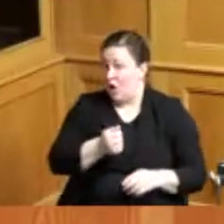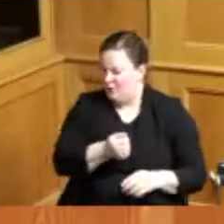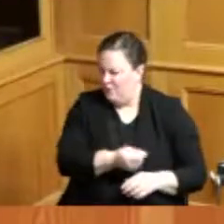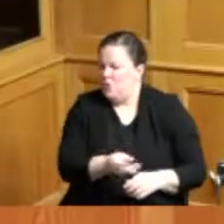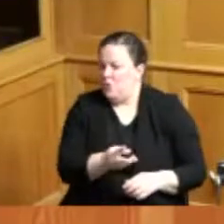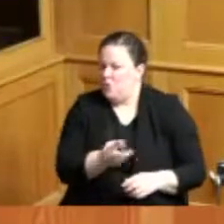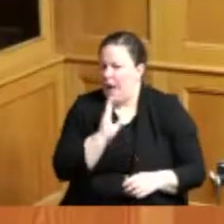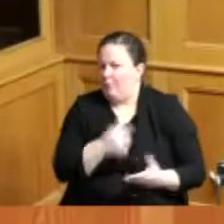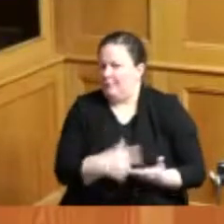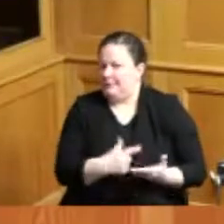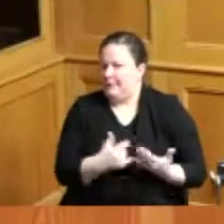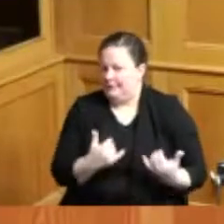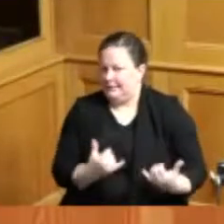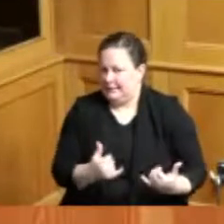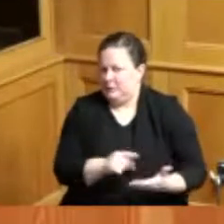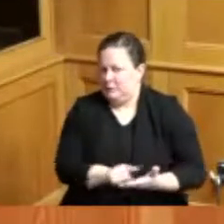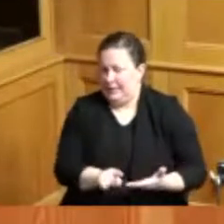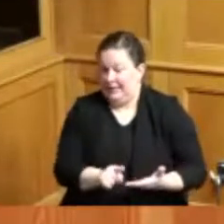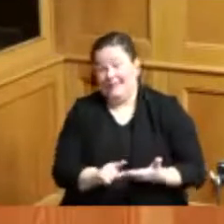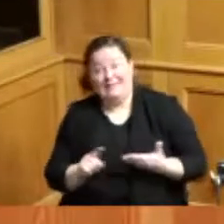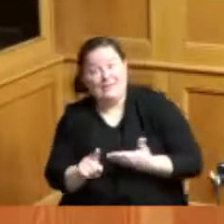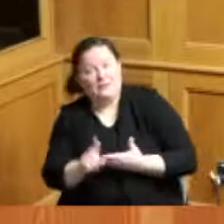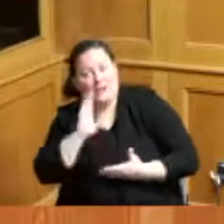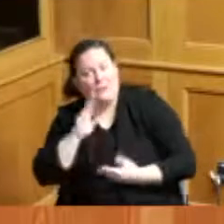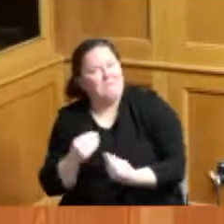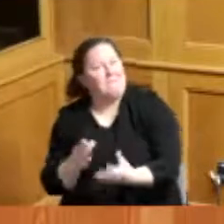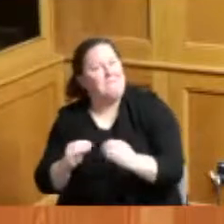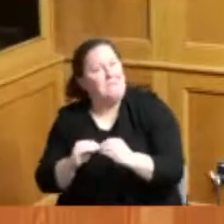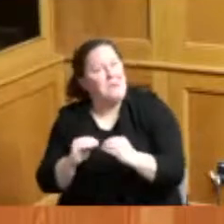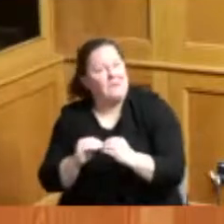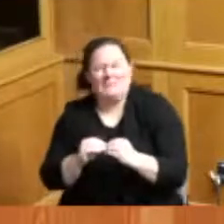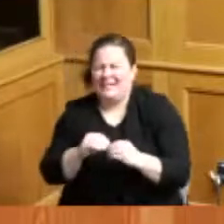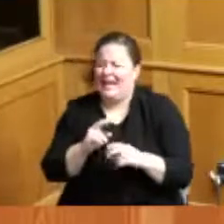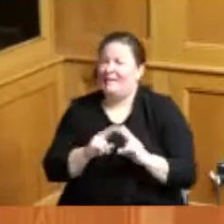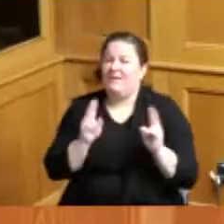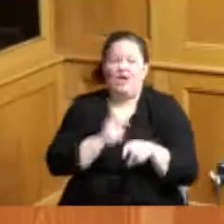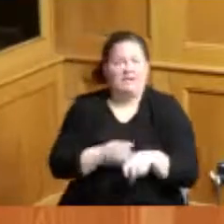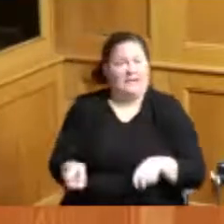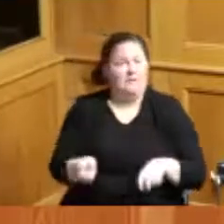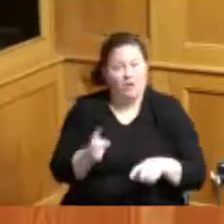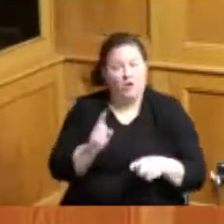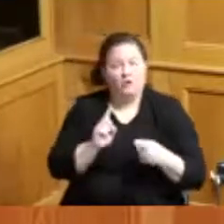more it's really difficult to imagine a world without the many inventions that are done by